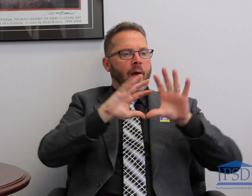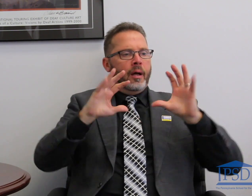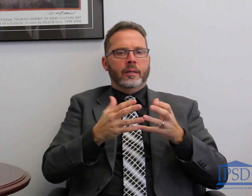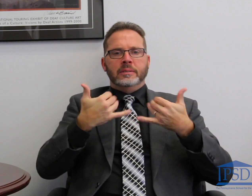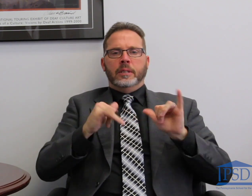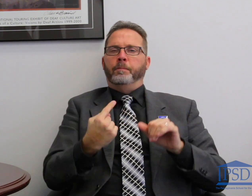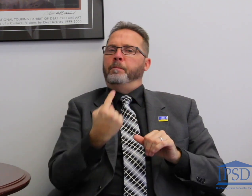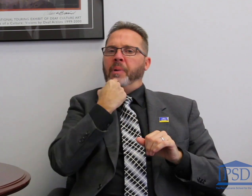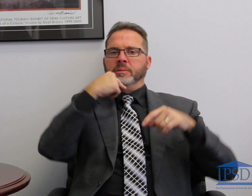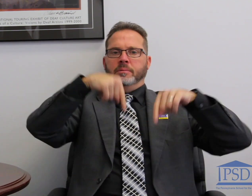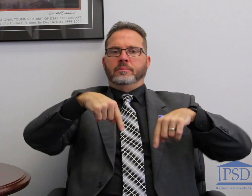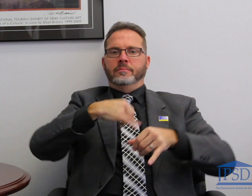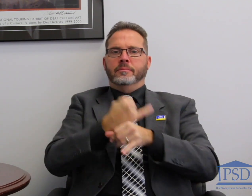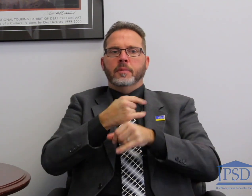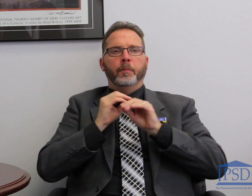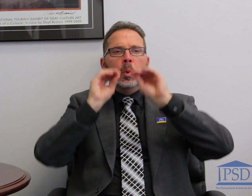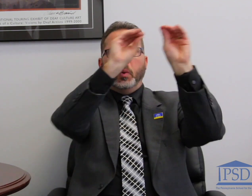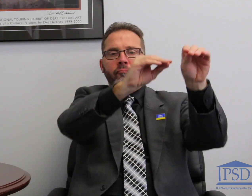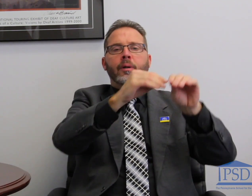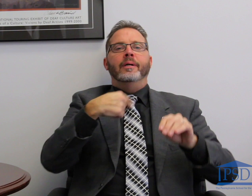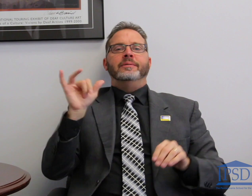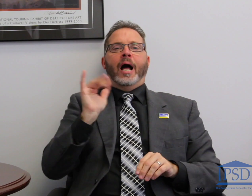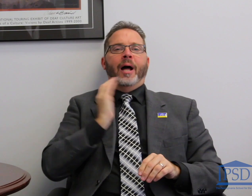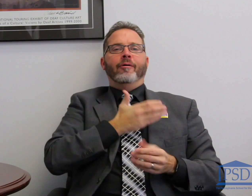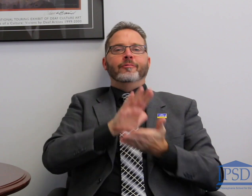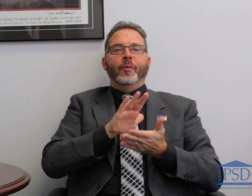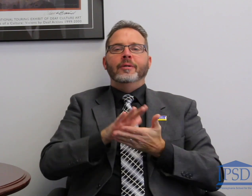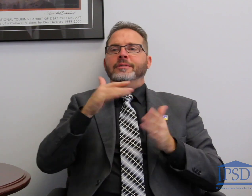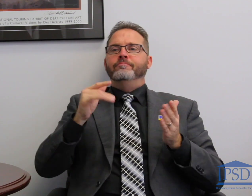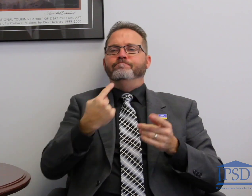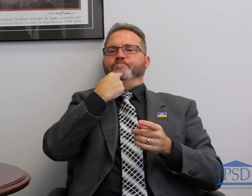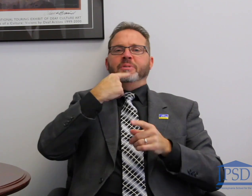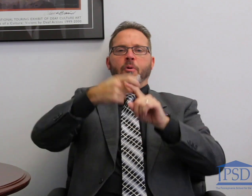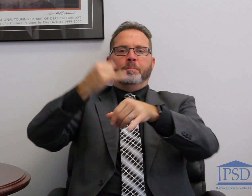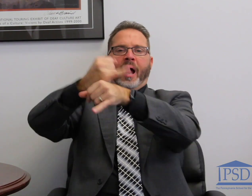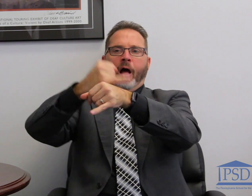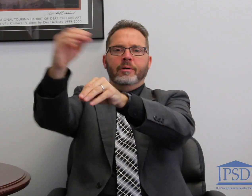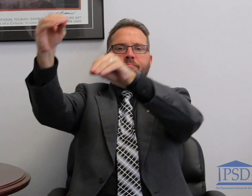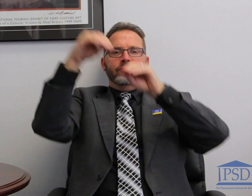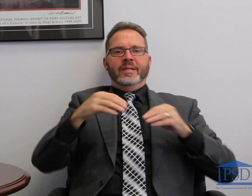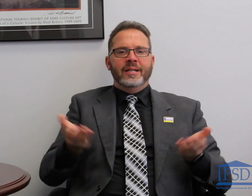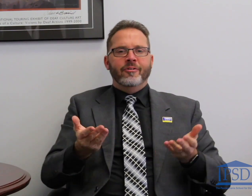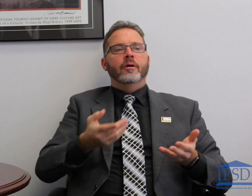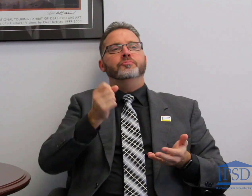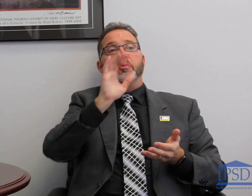disappointed about the move from the Mount Airy campus to Germantown. Similarly Germantown Academy have alumni that are disappointed about the move from